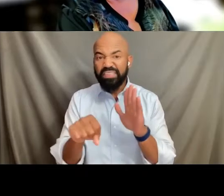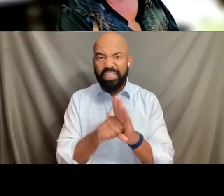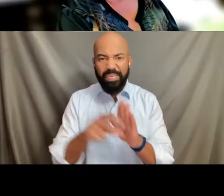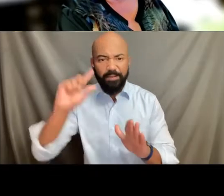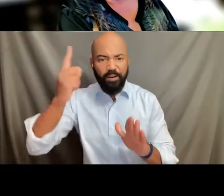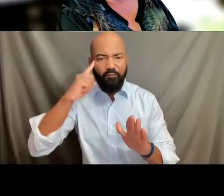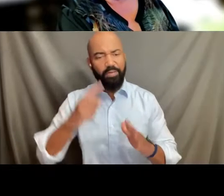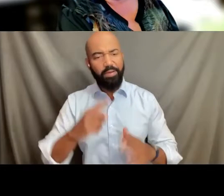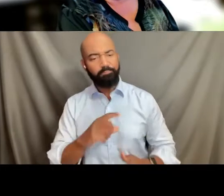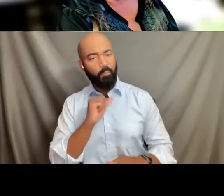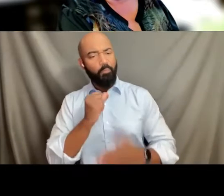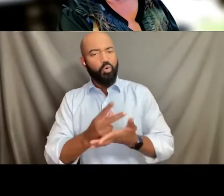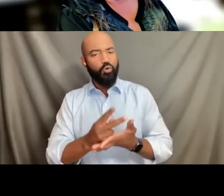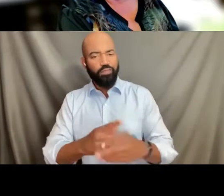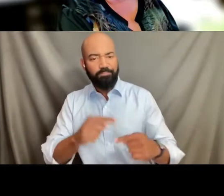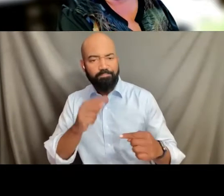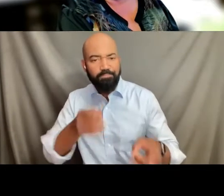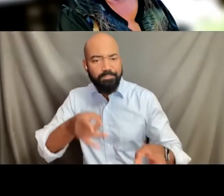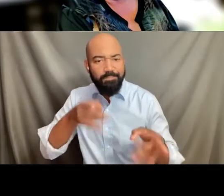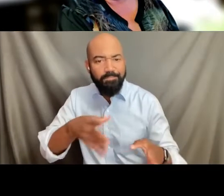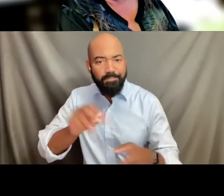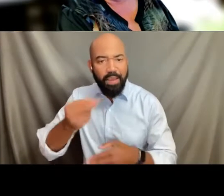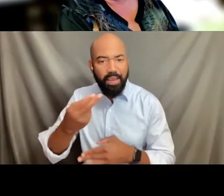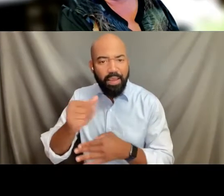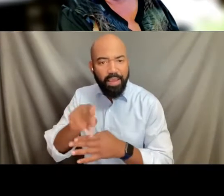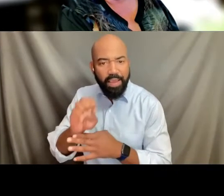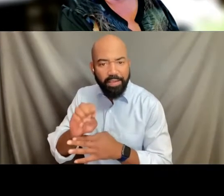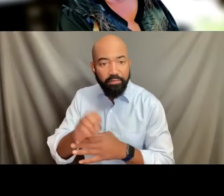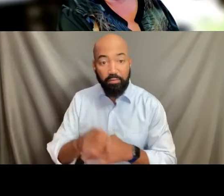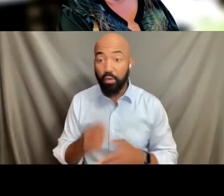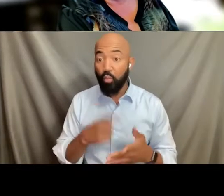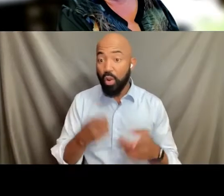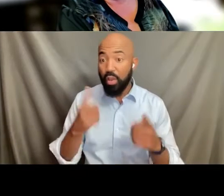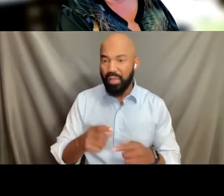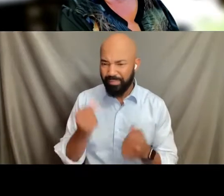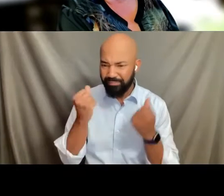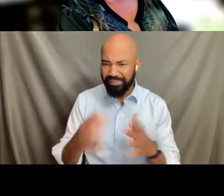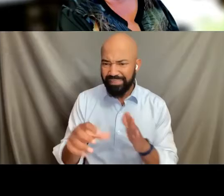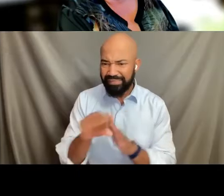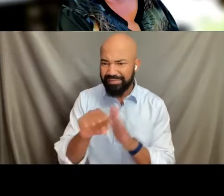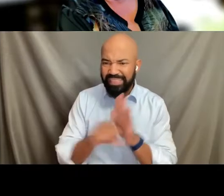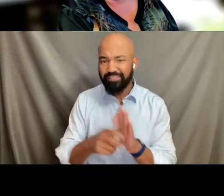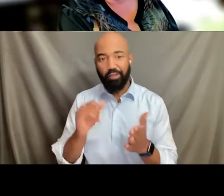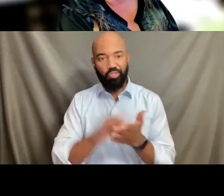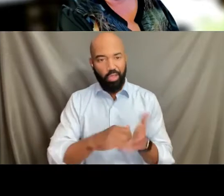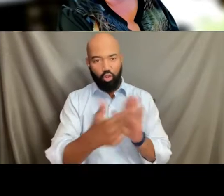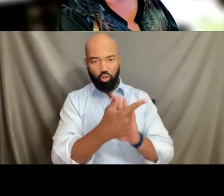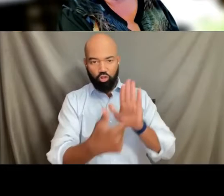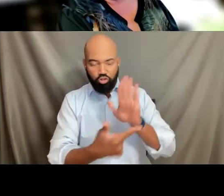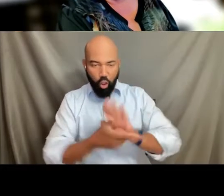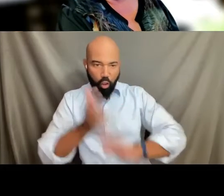which is the what's currently going on in many state legislatures